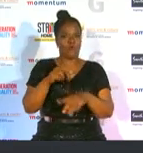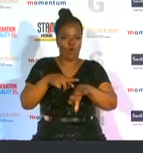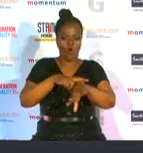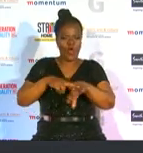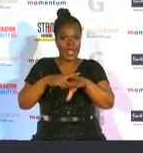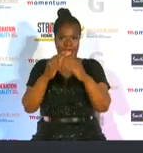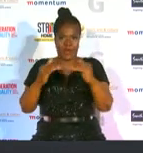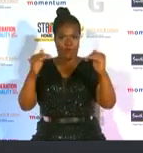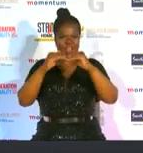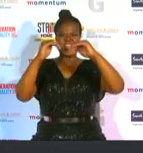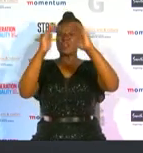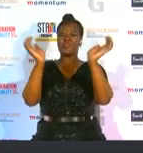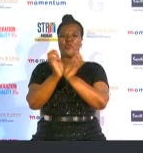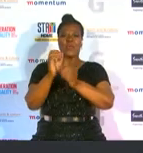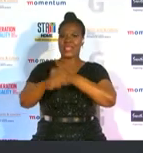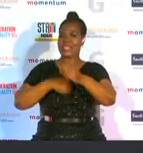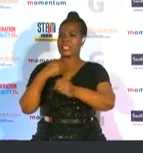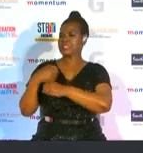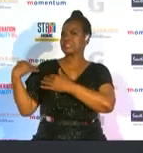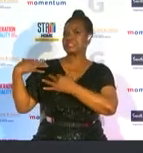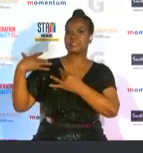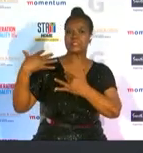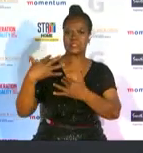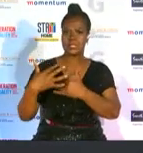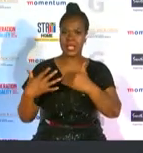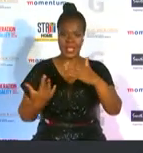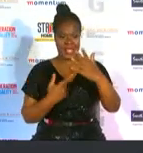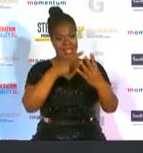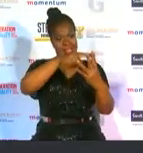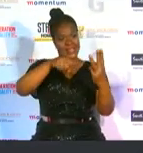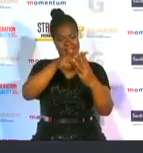years this inspirational woman has not allowed